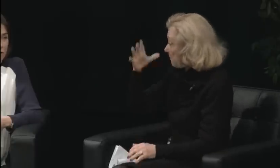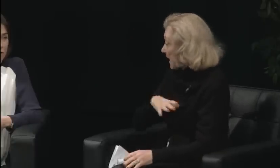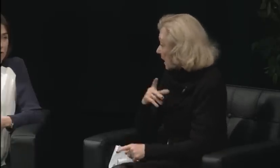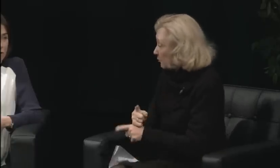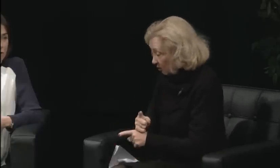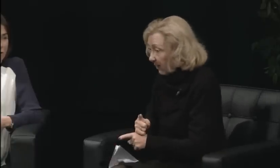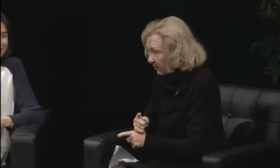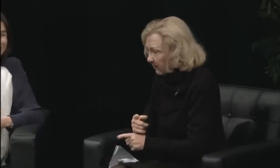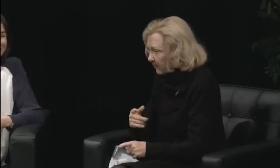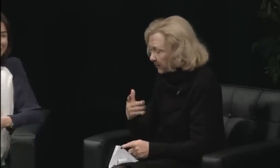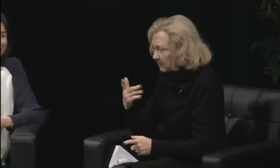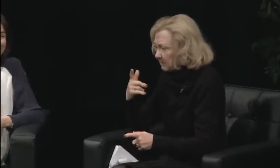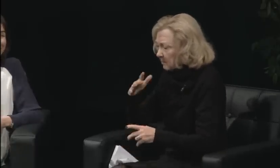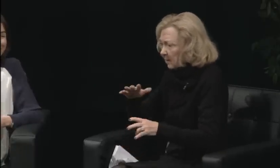Okay. Next question.